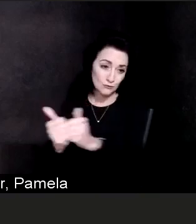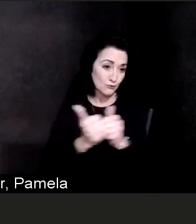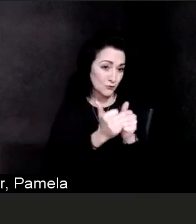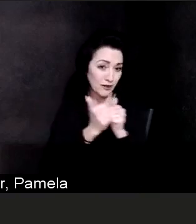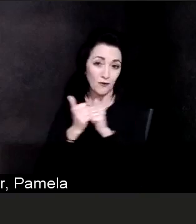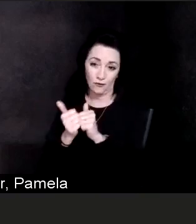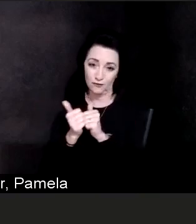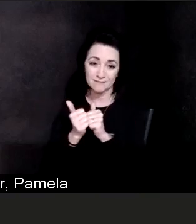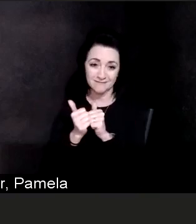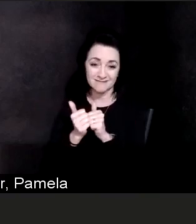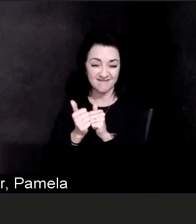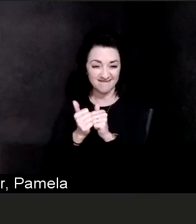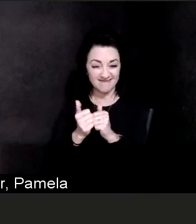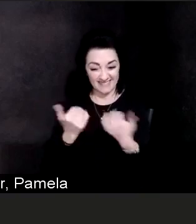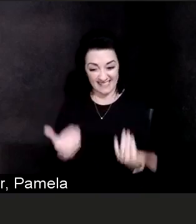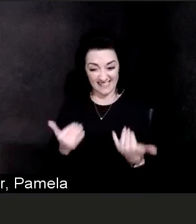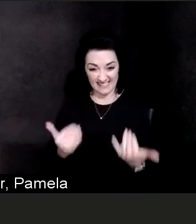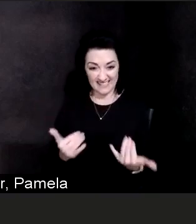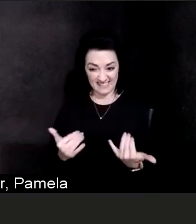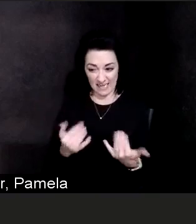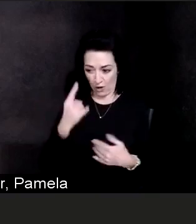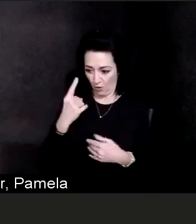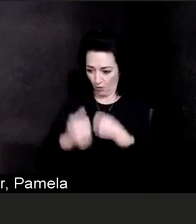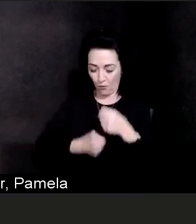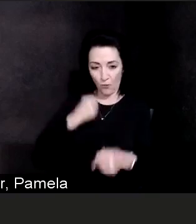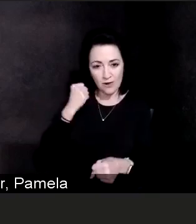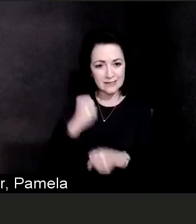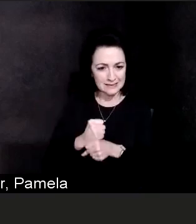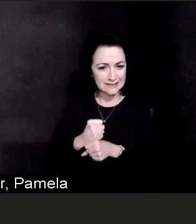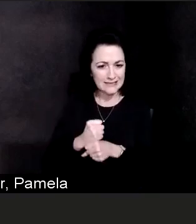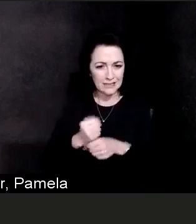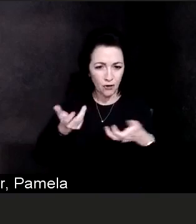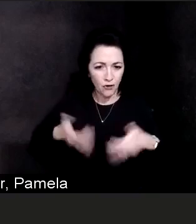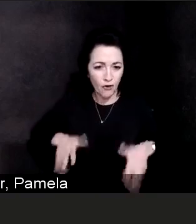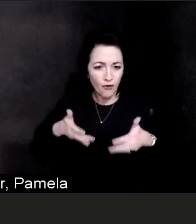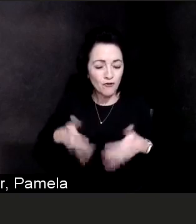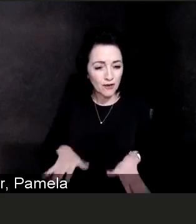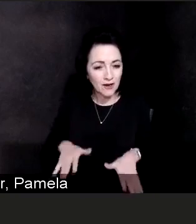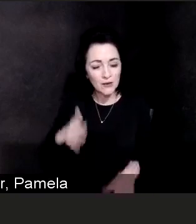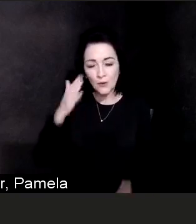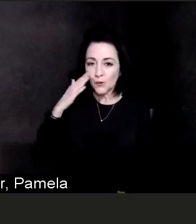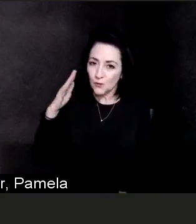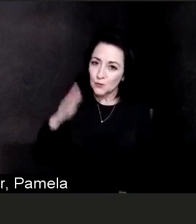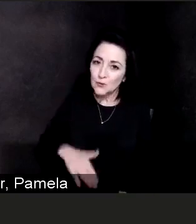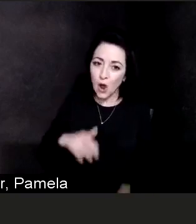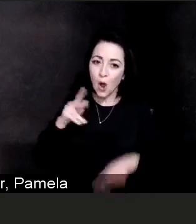and I know that we're all frustrated and we all wanna get back to whatever that normal is for us and normal is